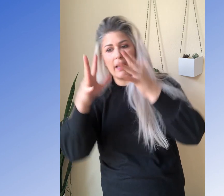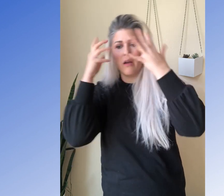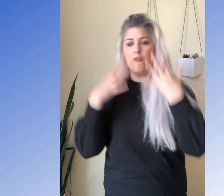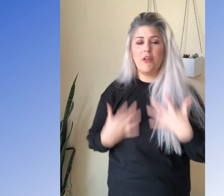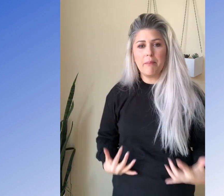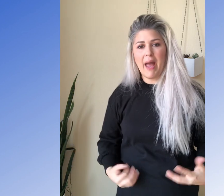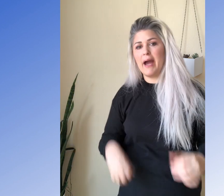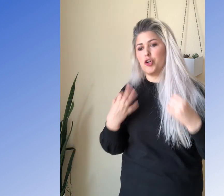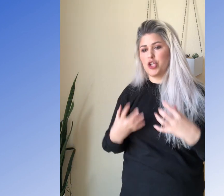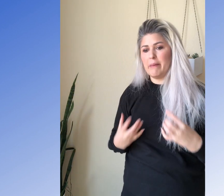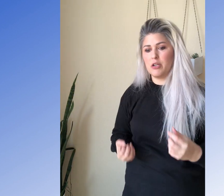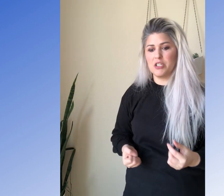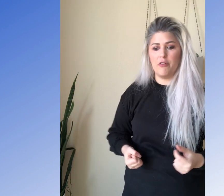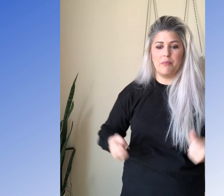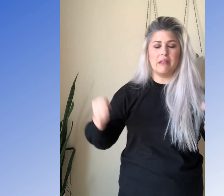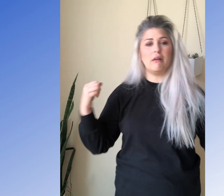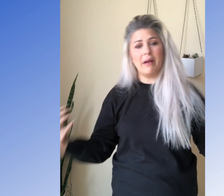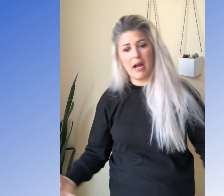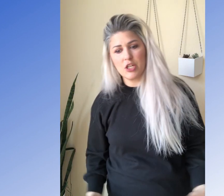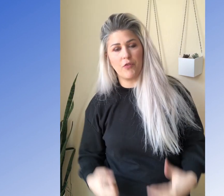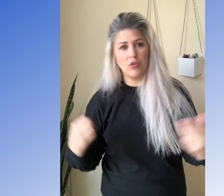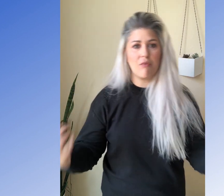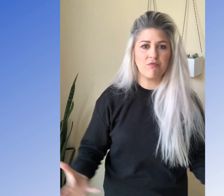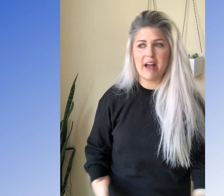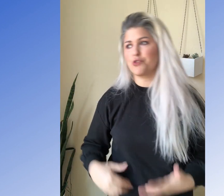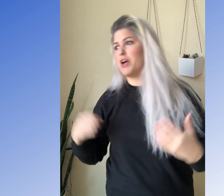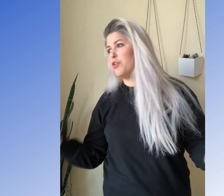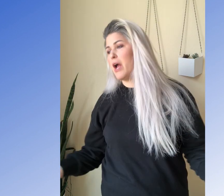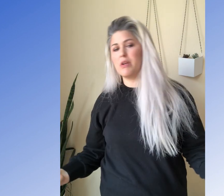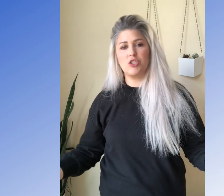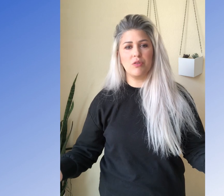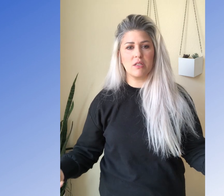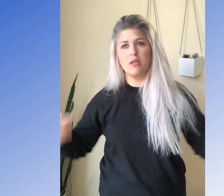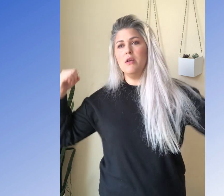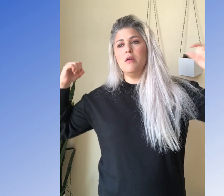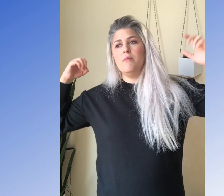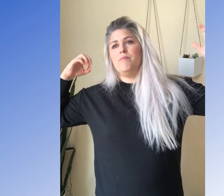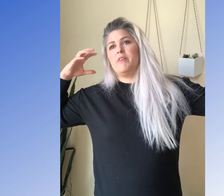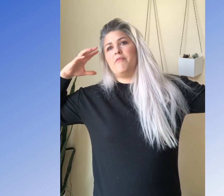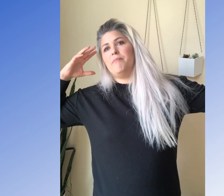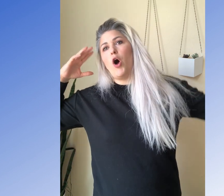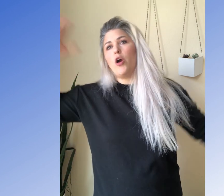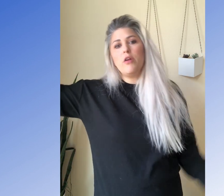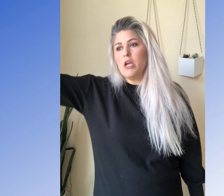like feeling bad or shaming yourself may like, Oh my gosh, if only I was faster. If I only I could do this part.